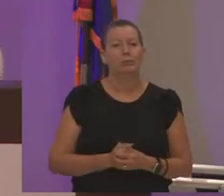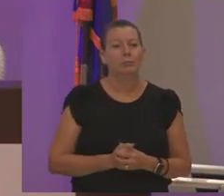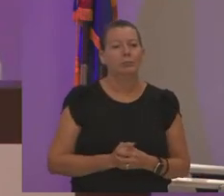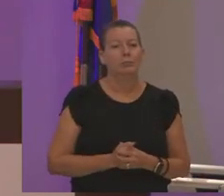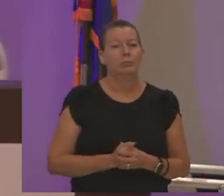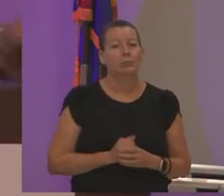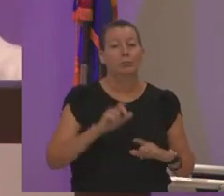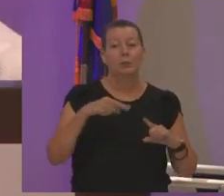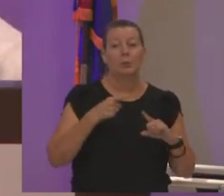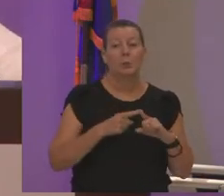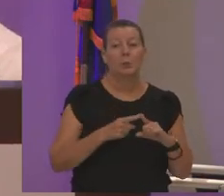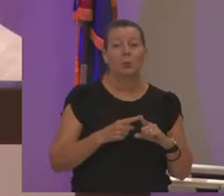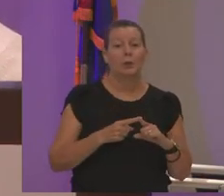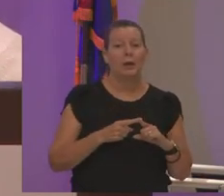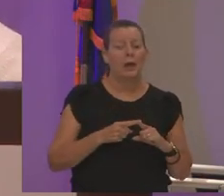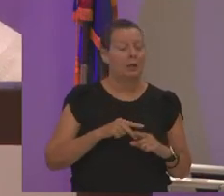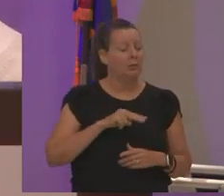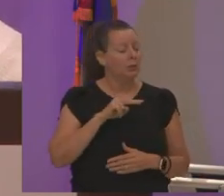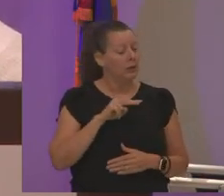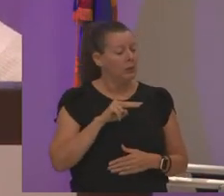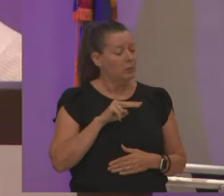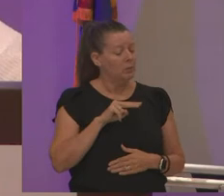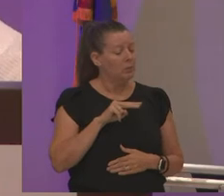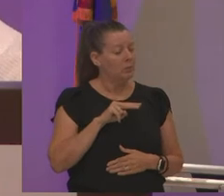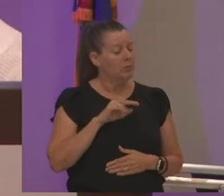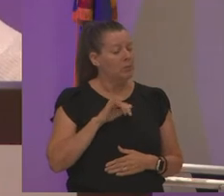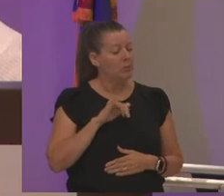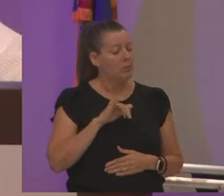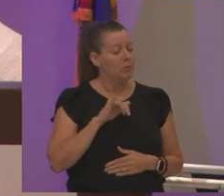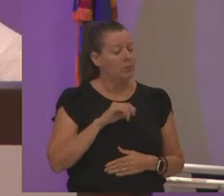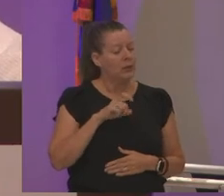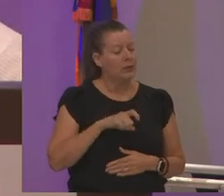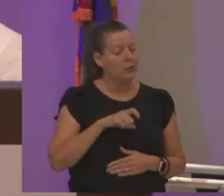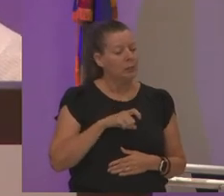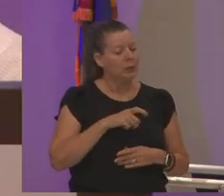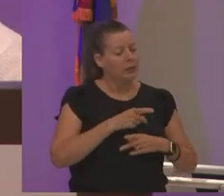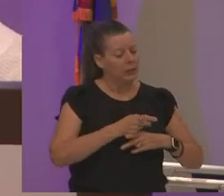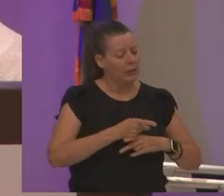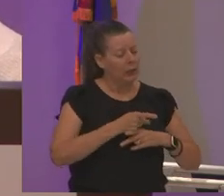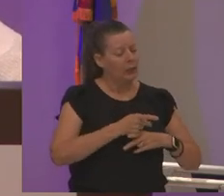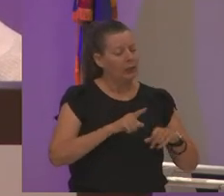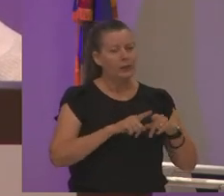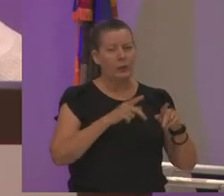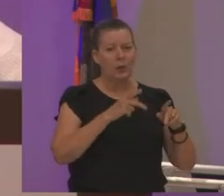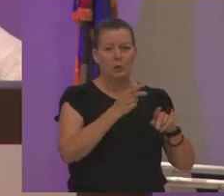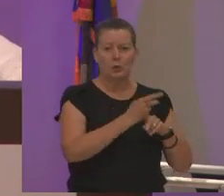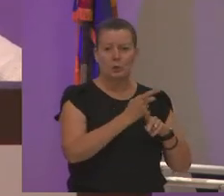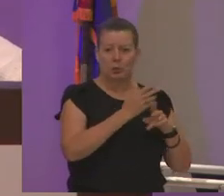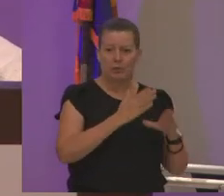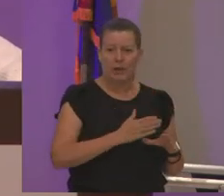i look at them what i see is i need to be caring as a supervisor as a president and as a and as a